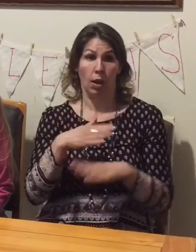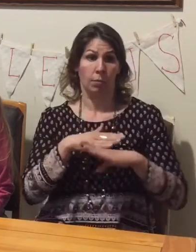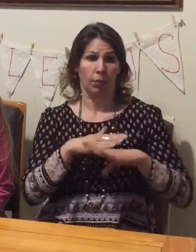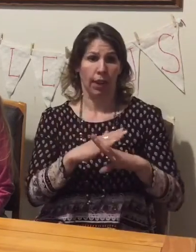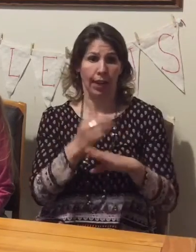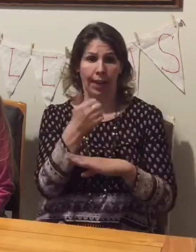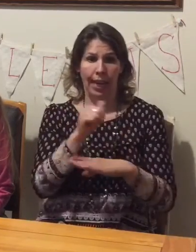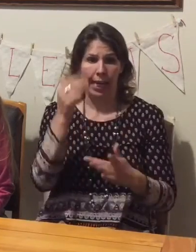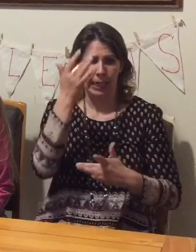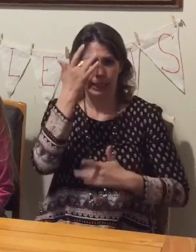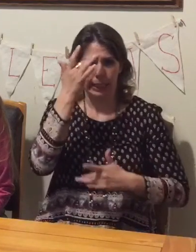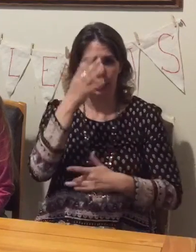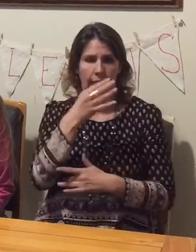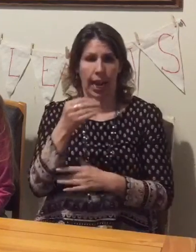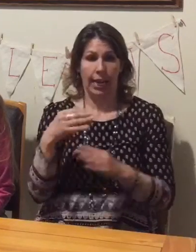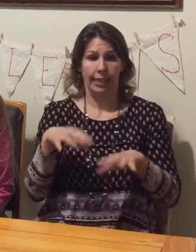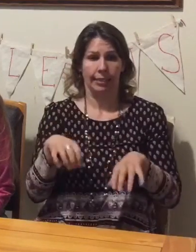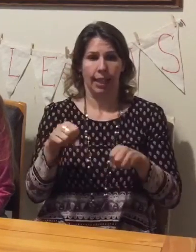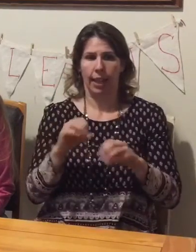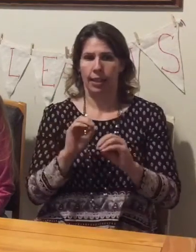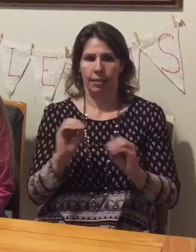and disease